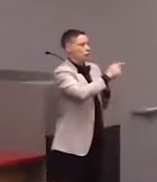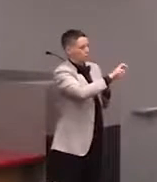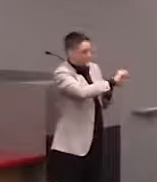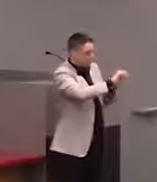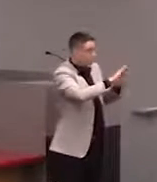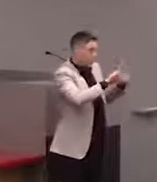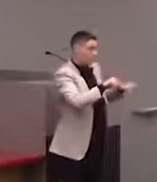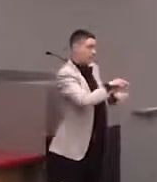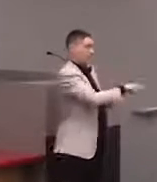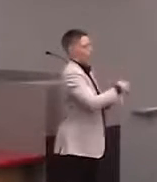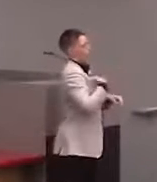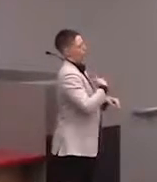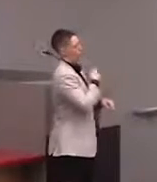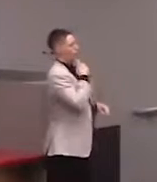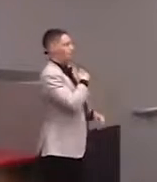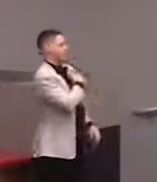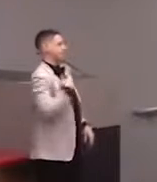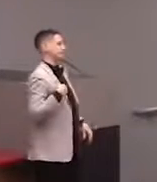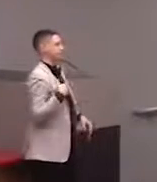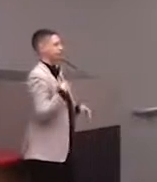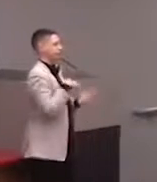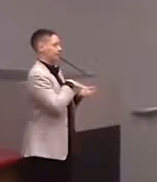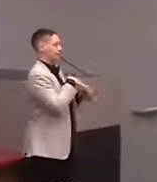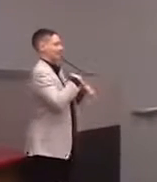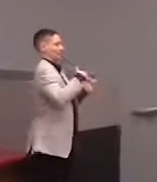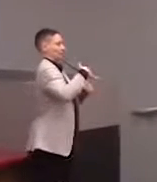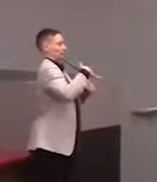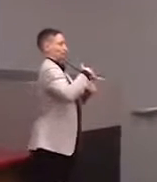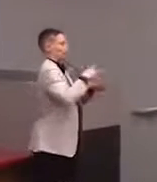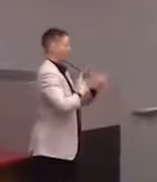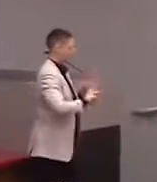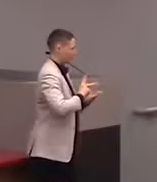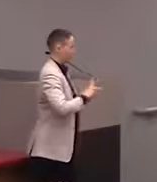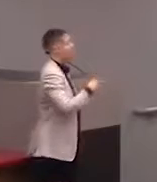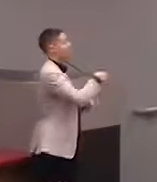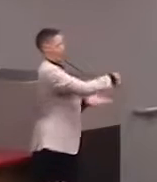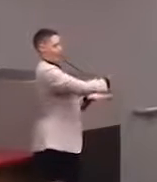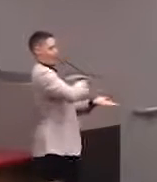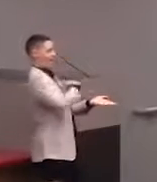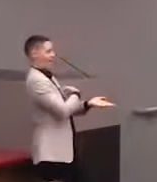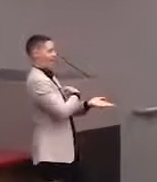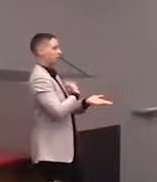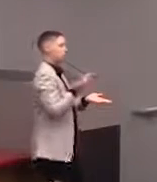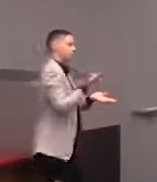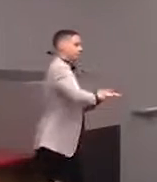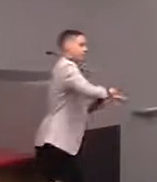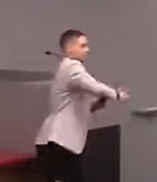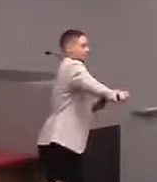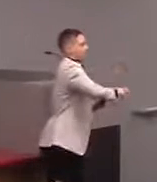They'll pay us and we work with them to negotiate all that.